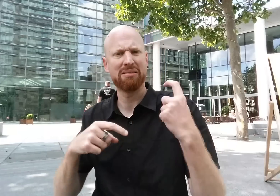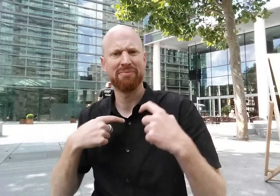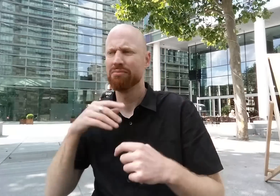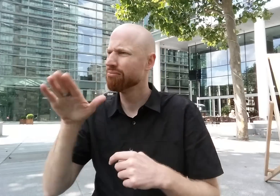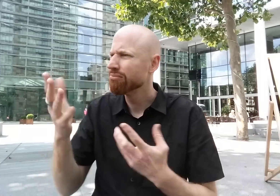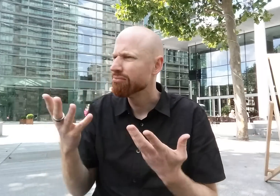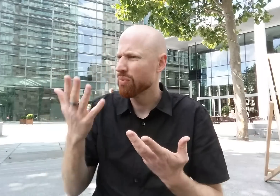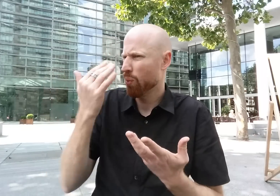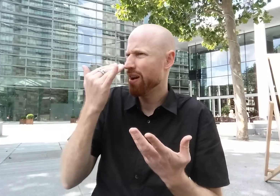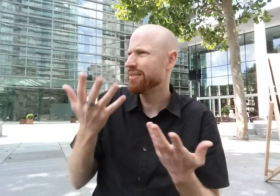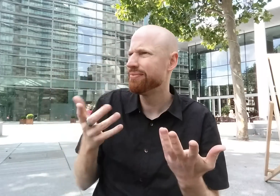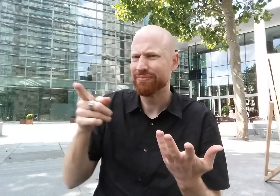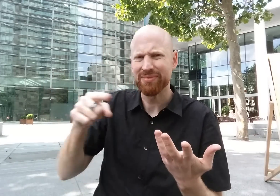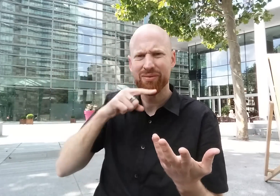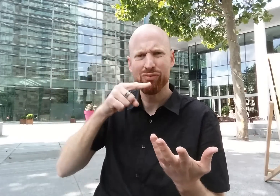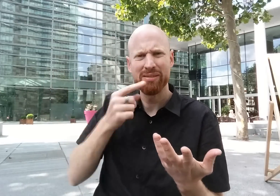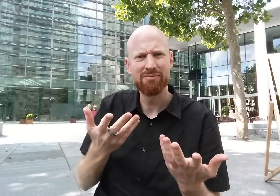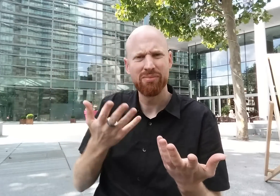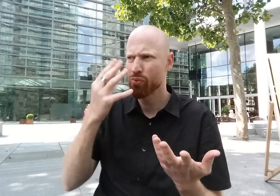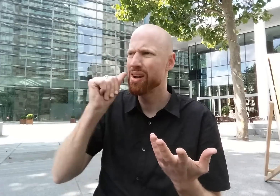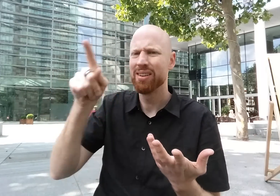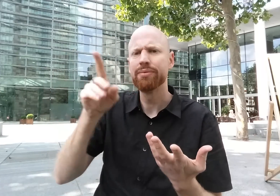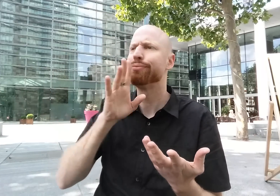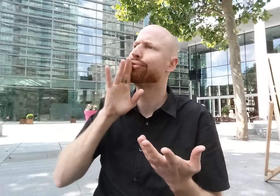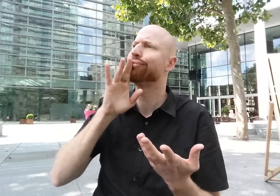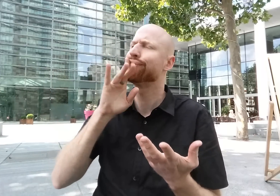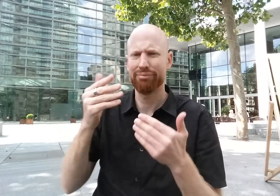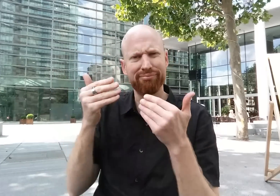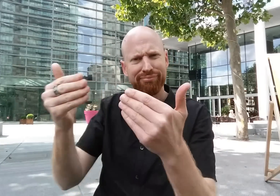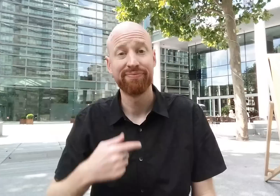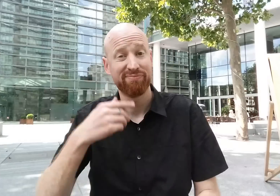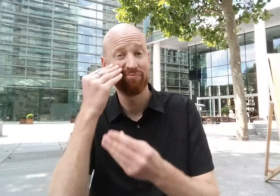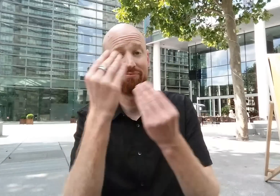I'm hearing. Why don't I simply reply using spoken English? After all, I can!